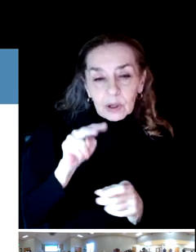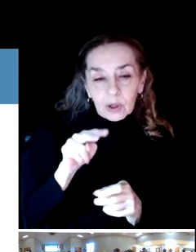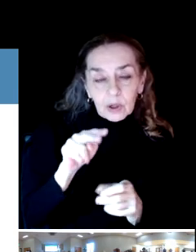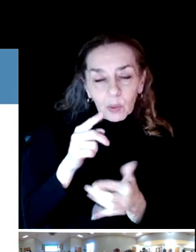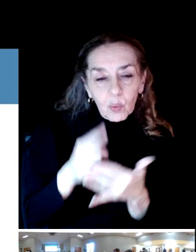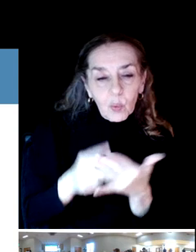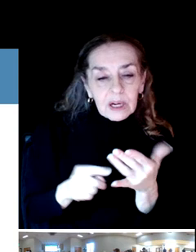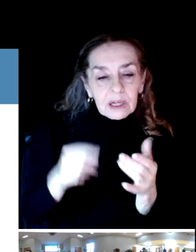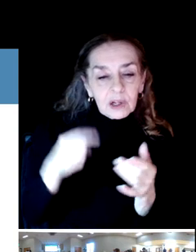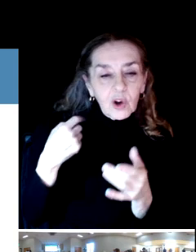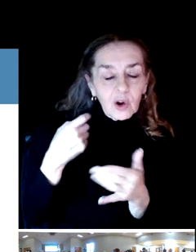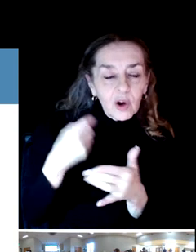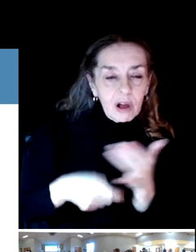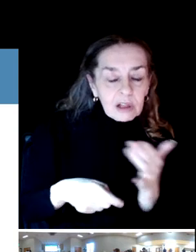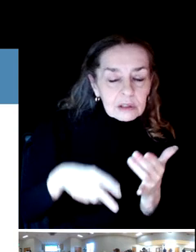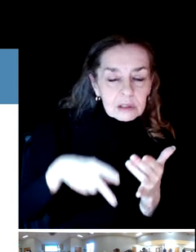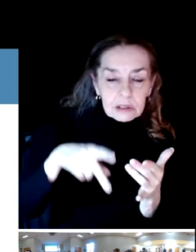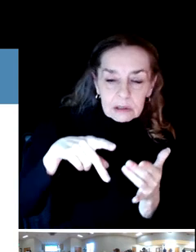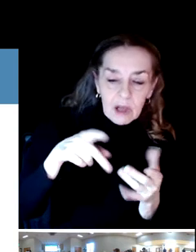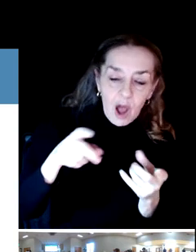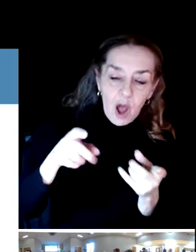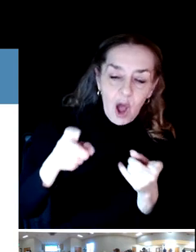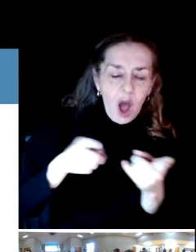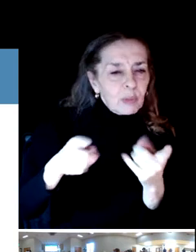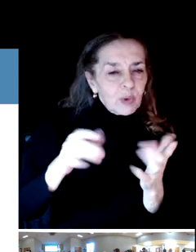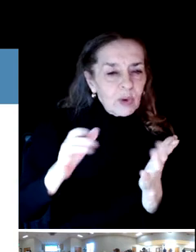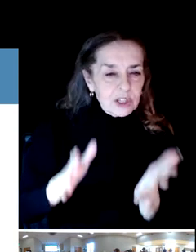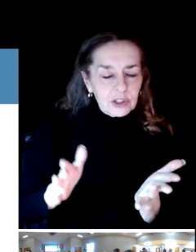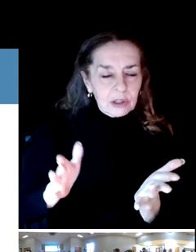So if you build a park, it costs money to maintain it.